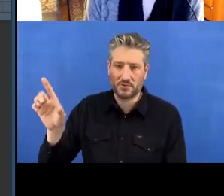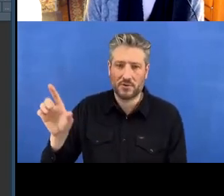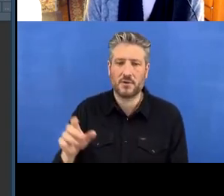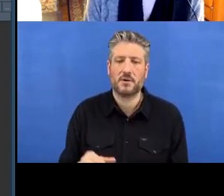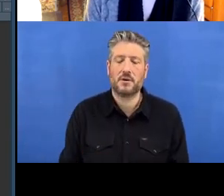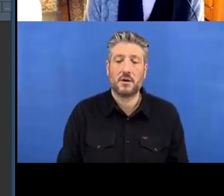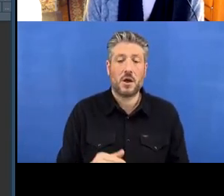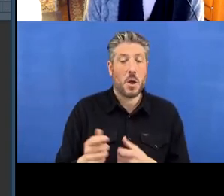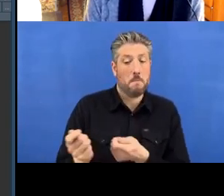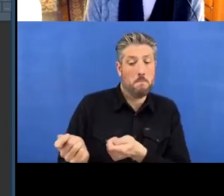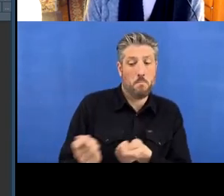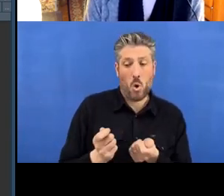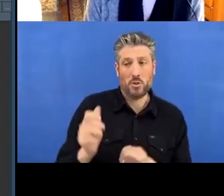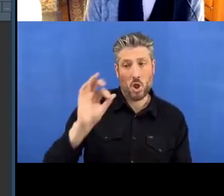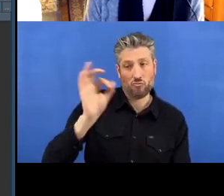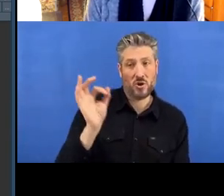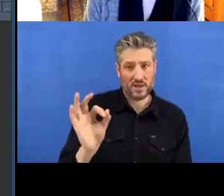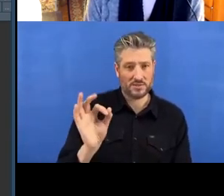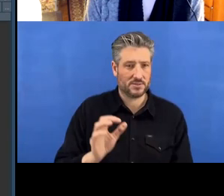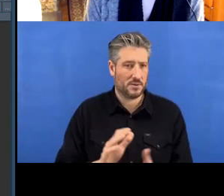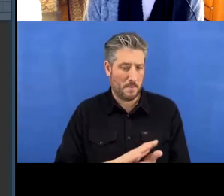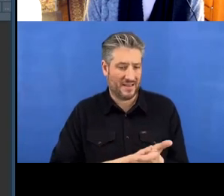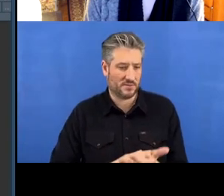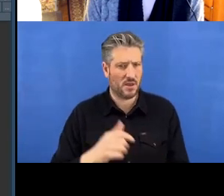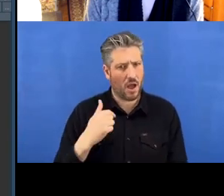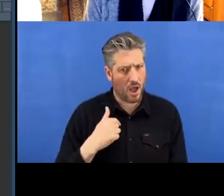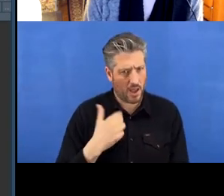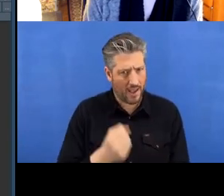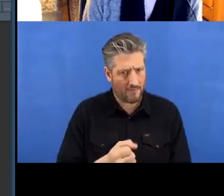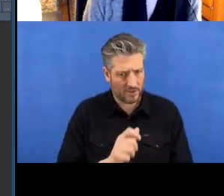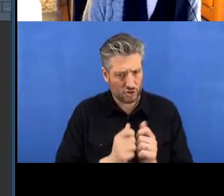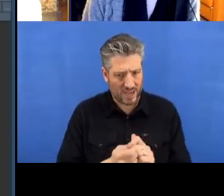and then you send it to the owner of the repository who can decide if they want